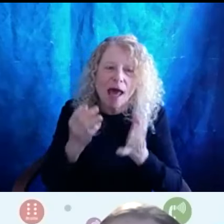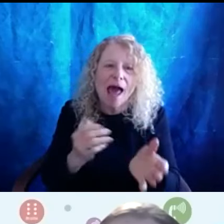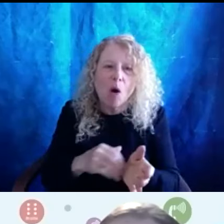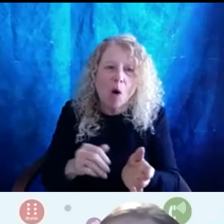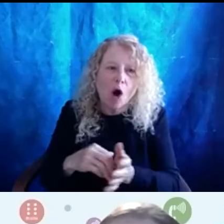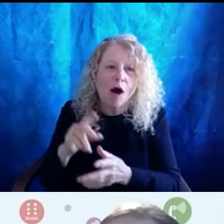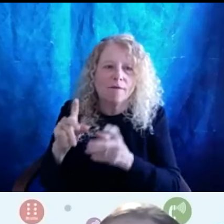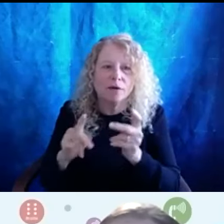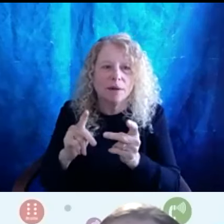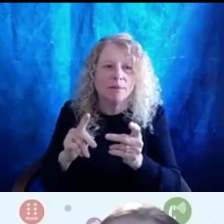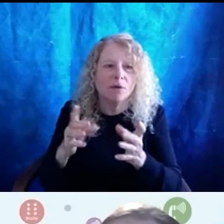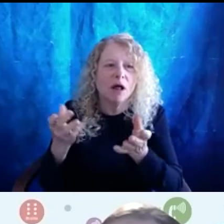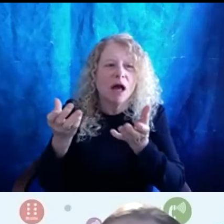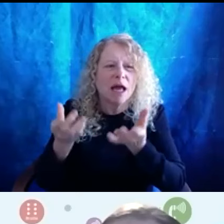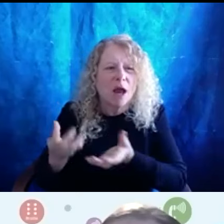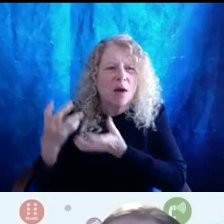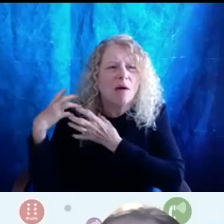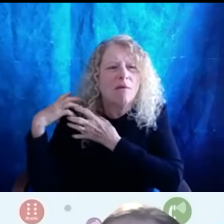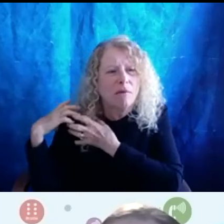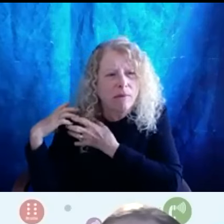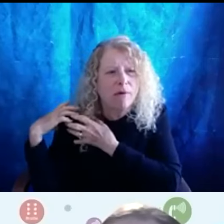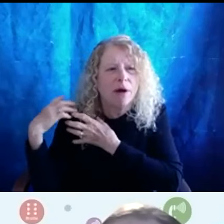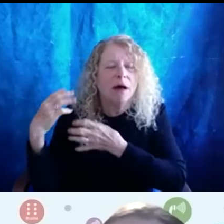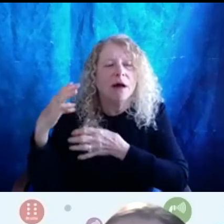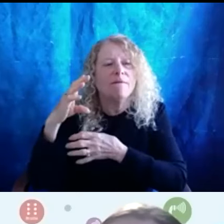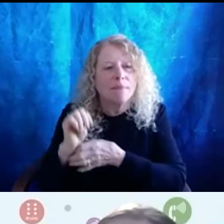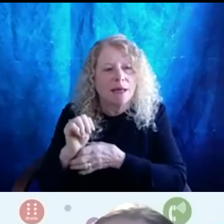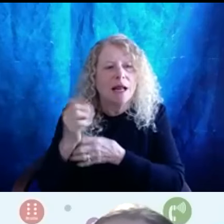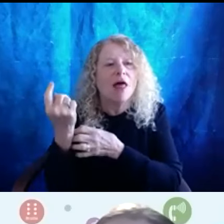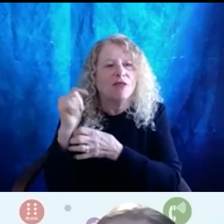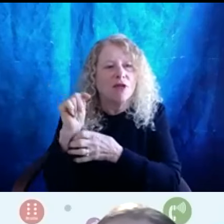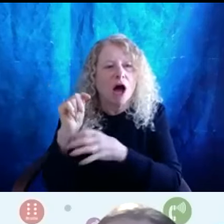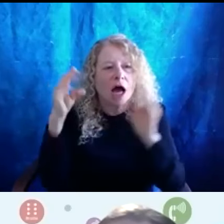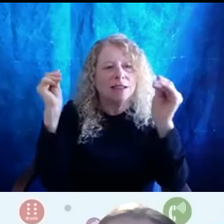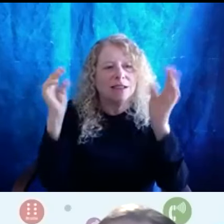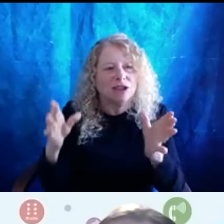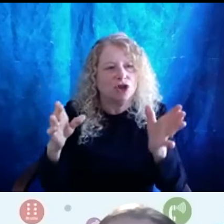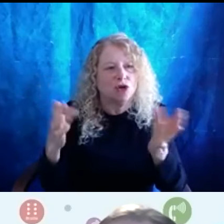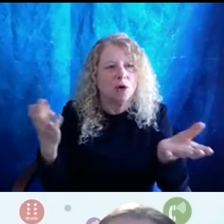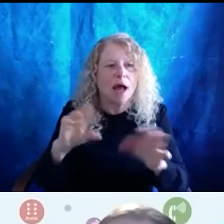carrying the weight of being the teacher, and how can we stop.